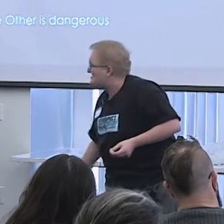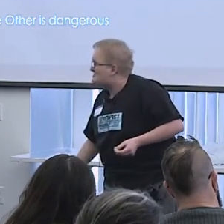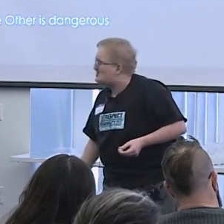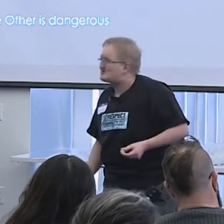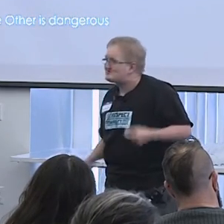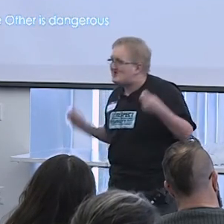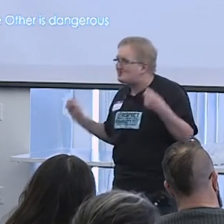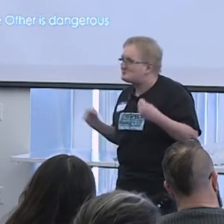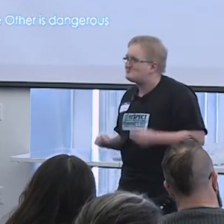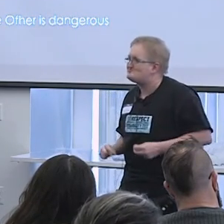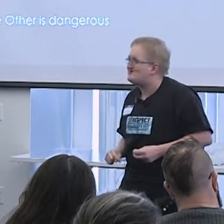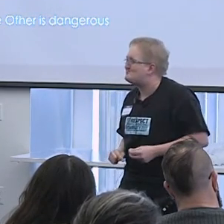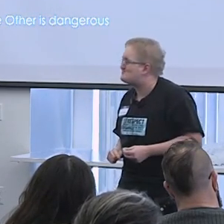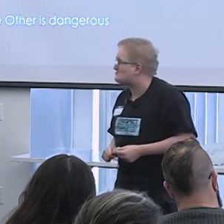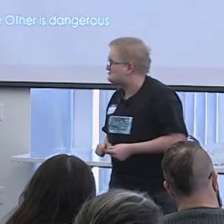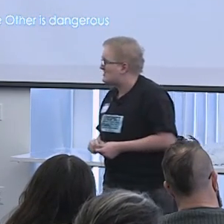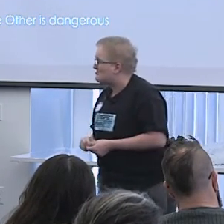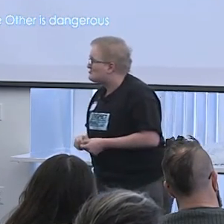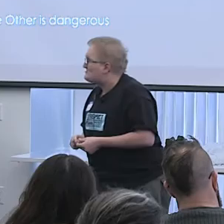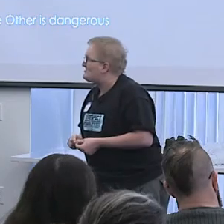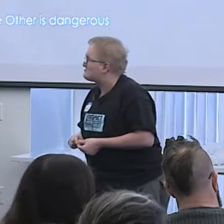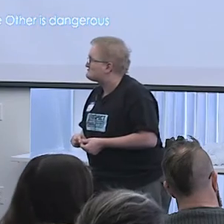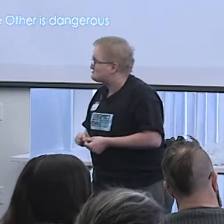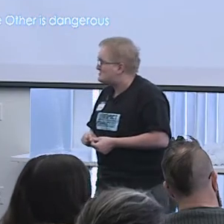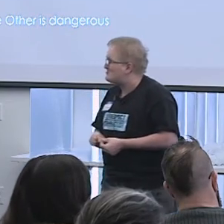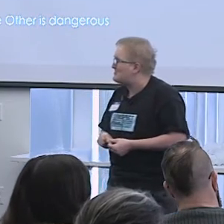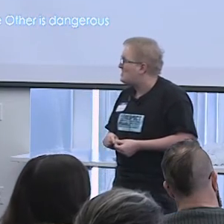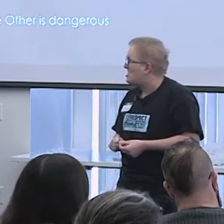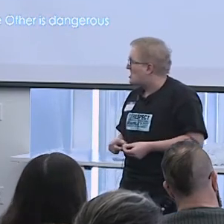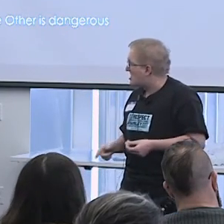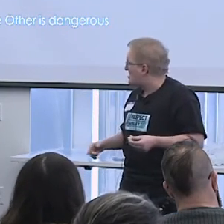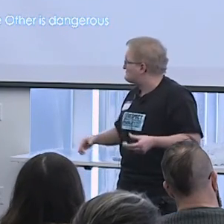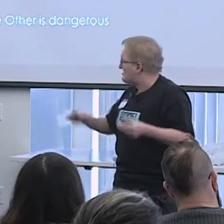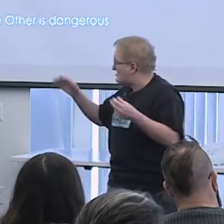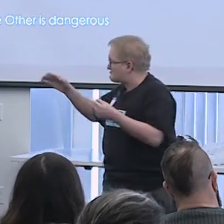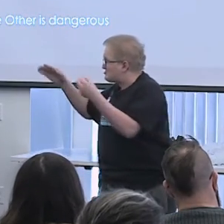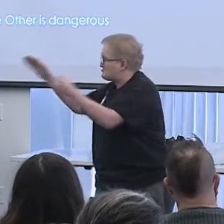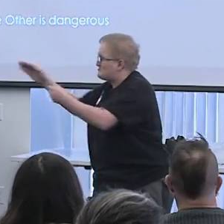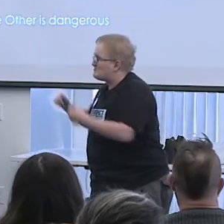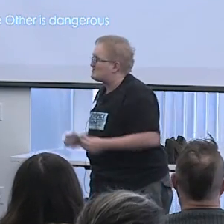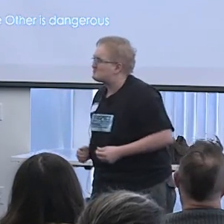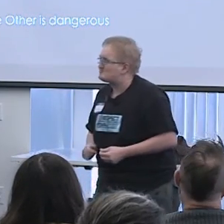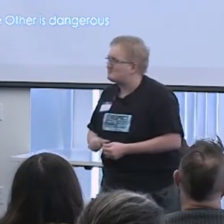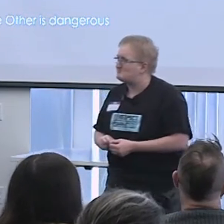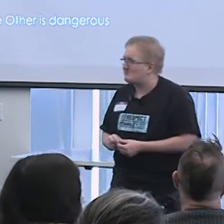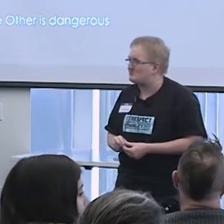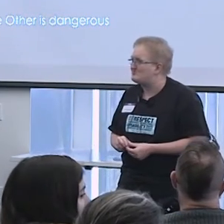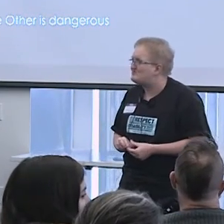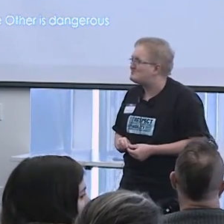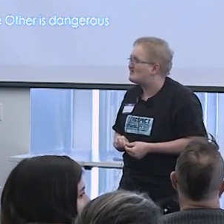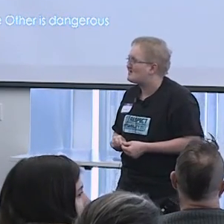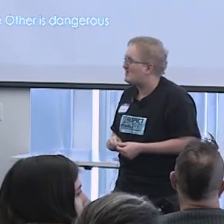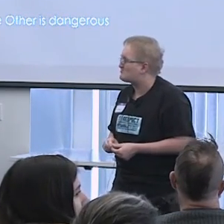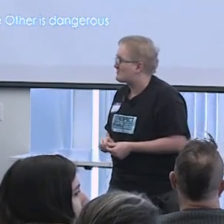that the 'other' is dangerous, the 'other' being some scary person that we can separate from other people like us